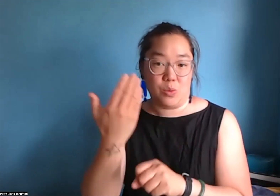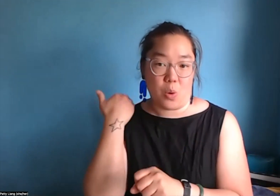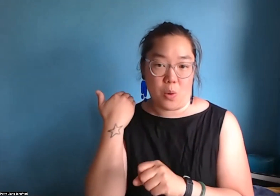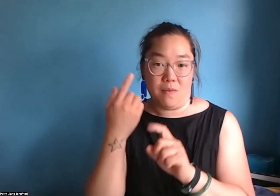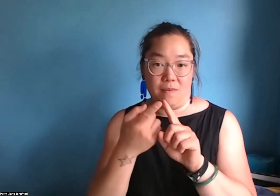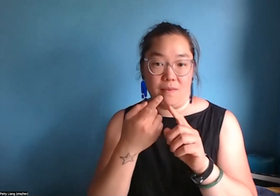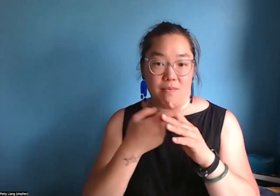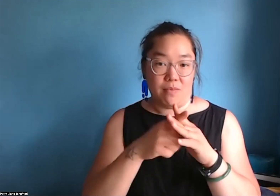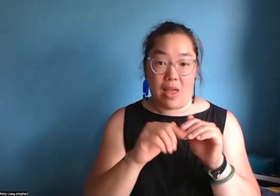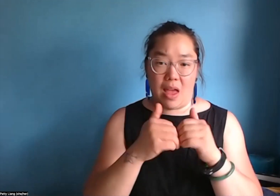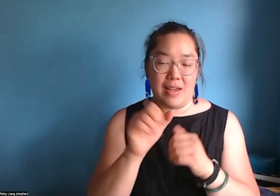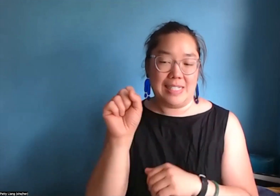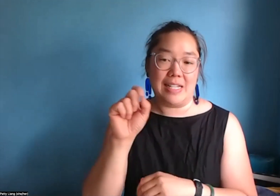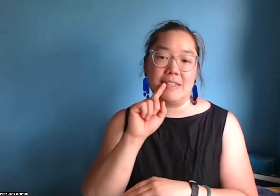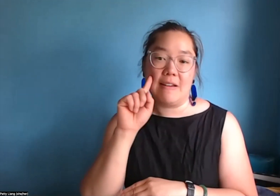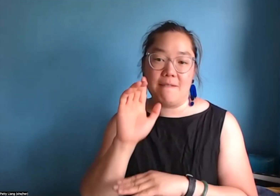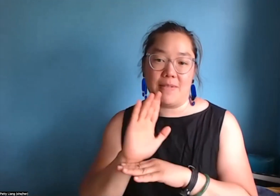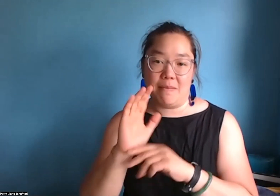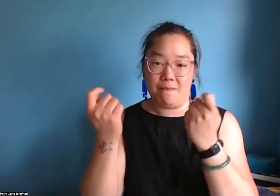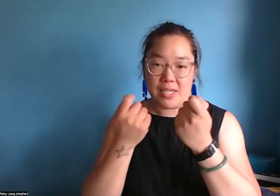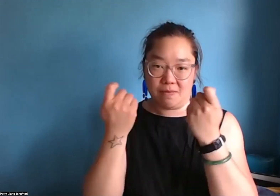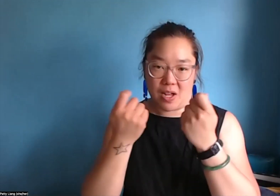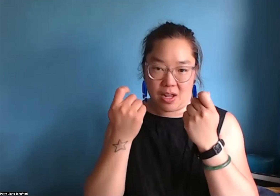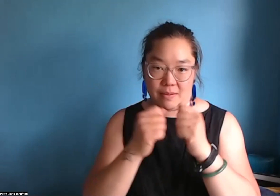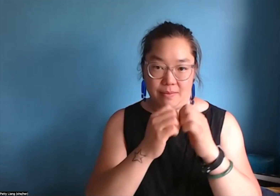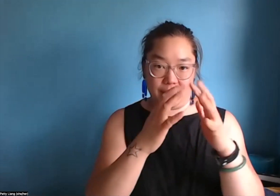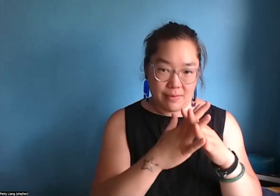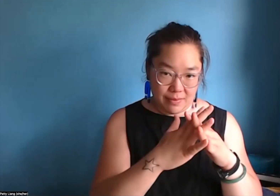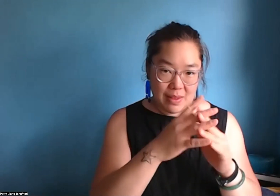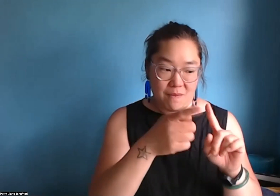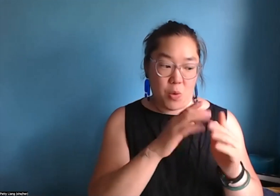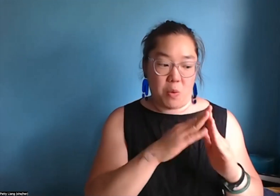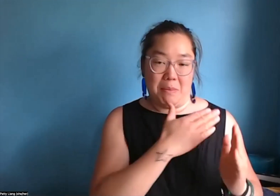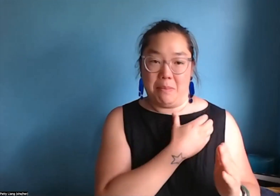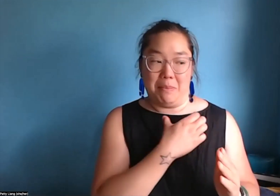Deaf Spotlight was established in 2013 with the Deaf Film Festival.